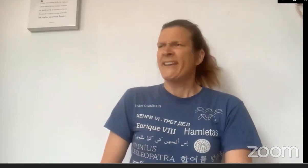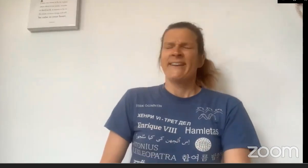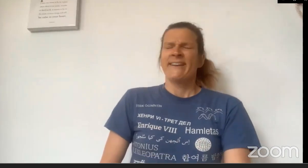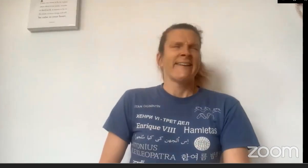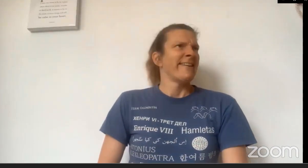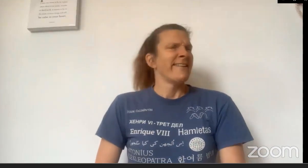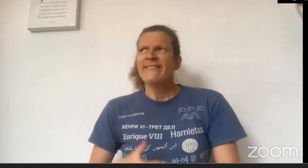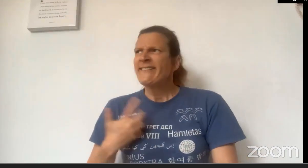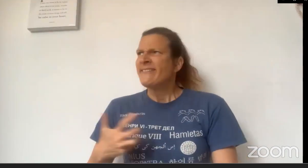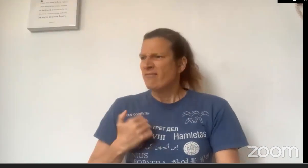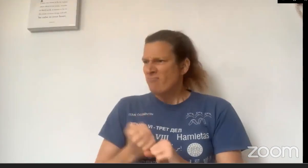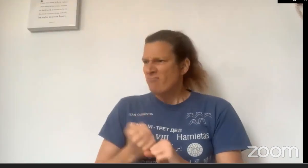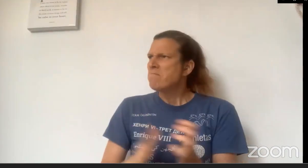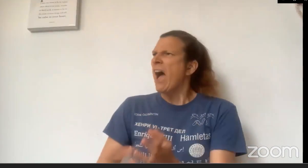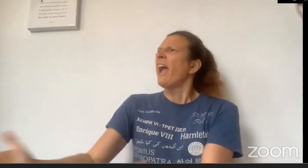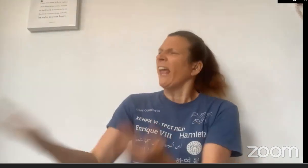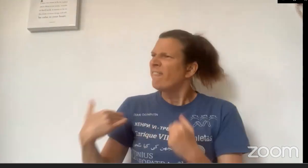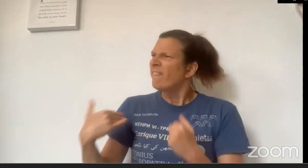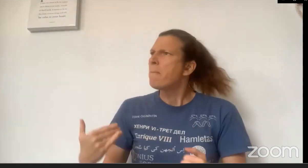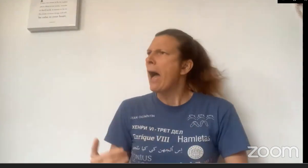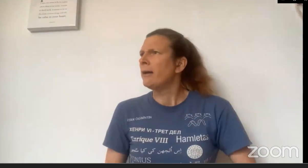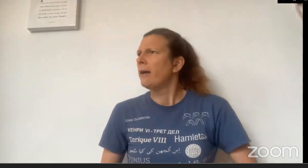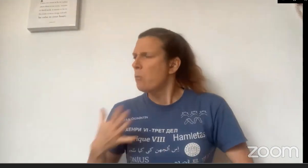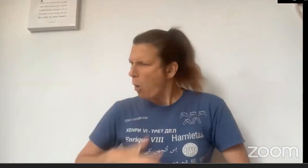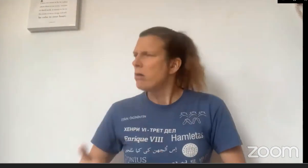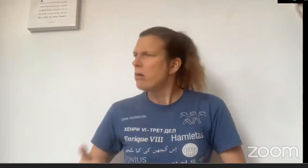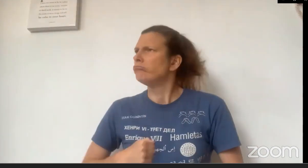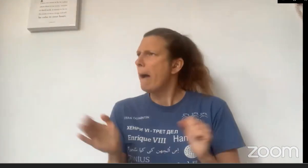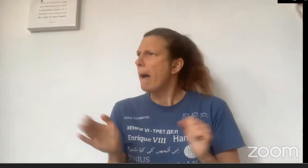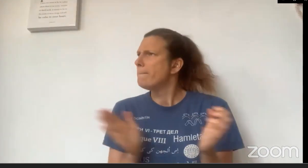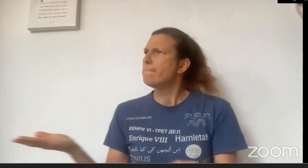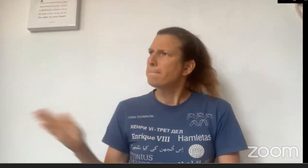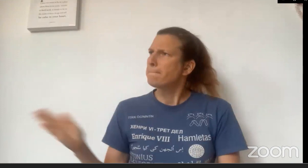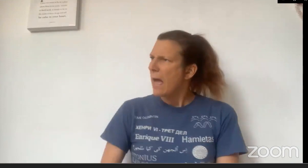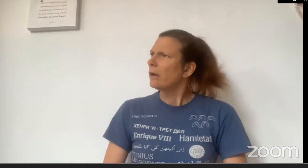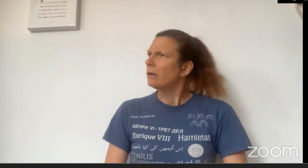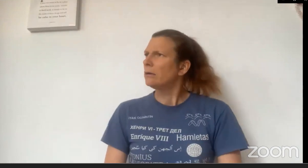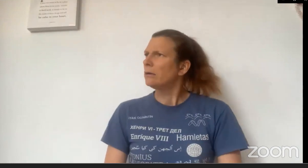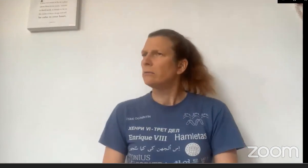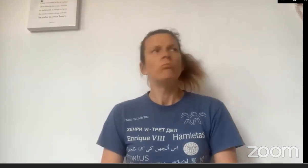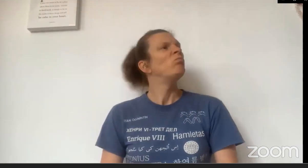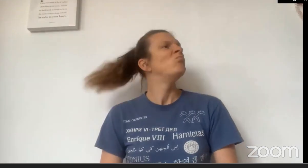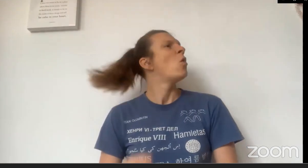"No!" said Little Red Riding Hood. "Now give me my Grandma back! Come on!"